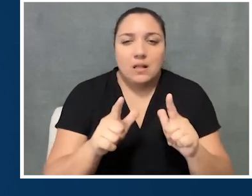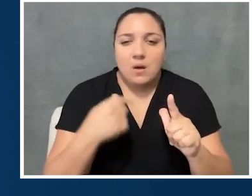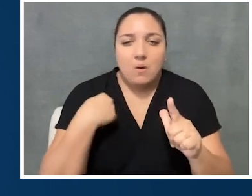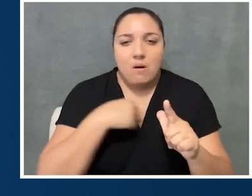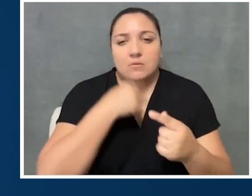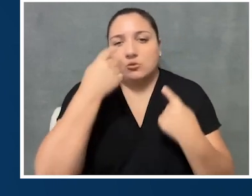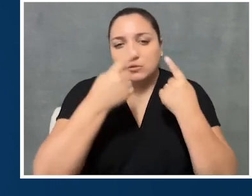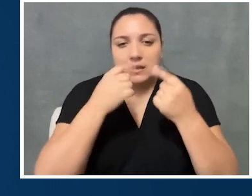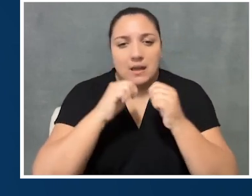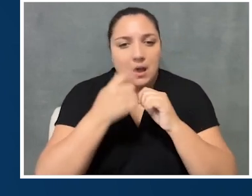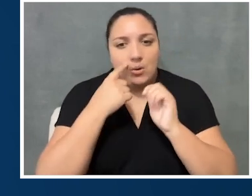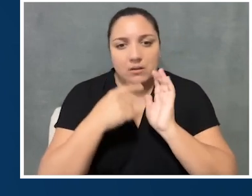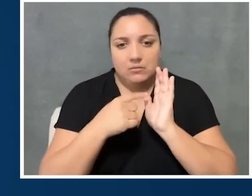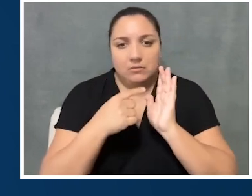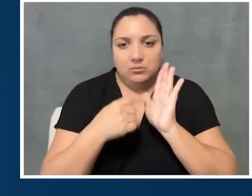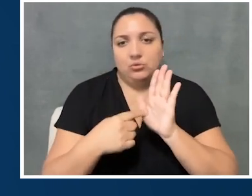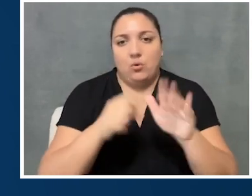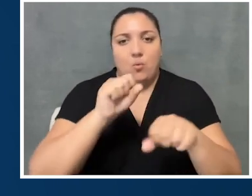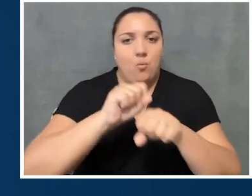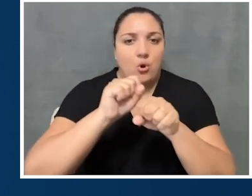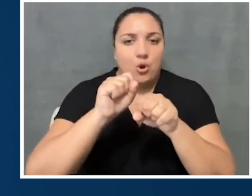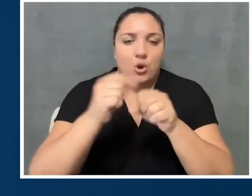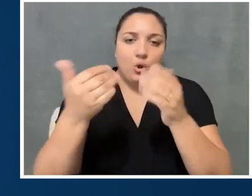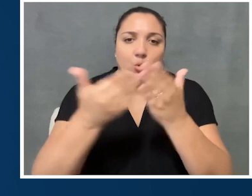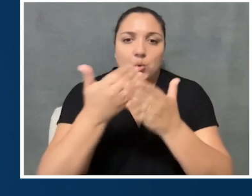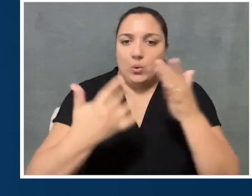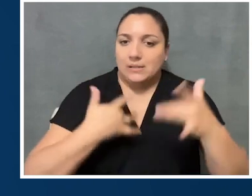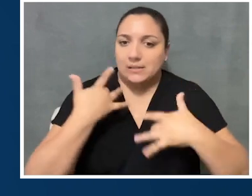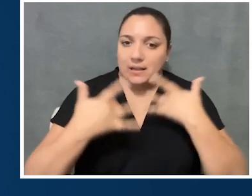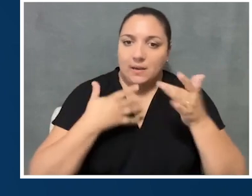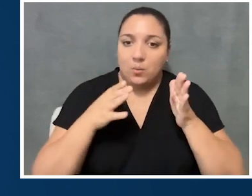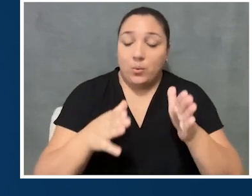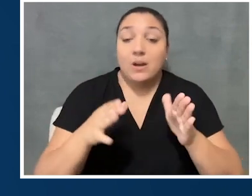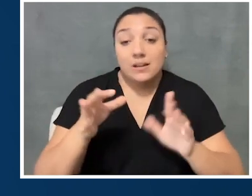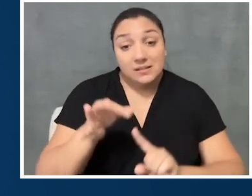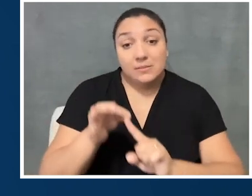about the way we're presenting work in new and exciting ways. I think especially